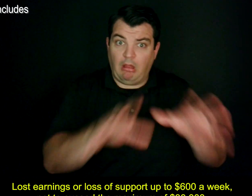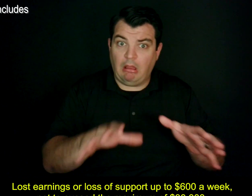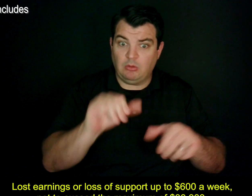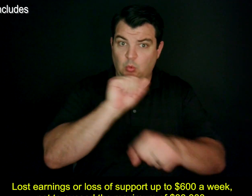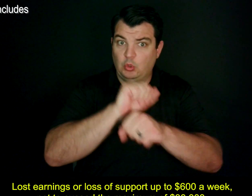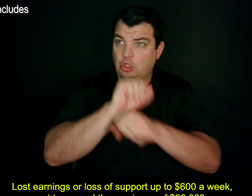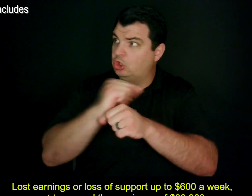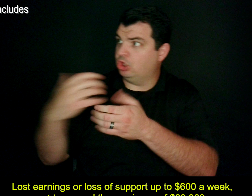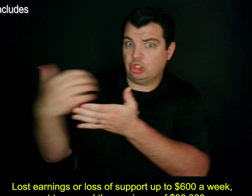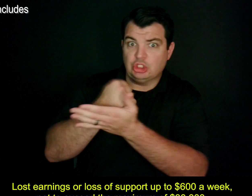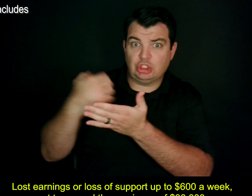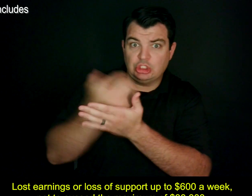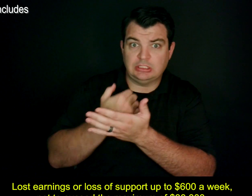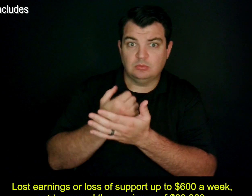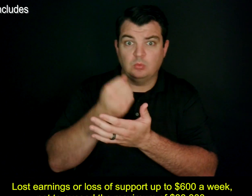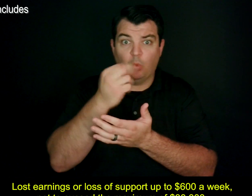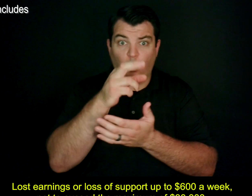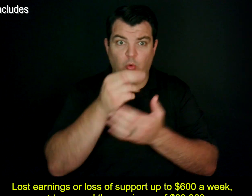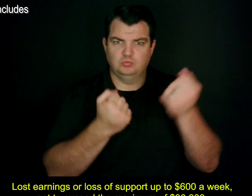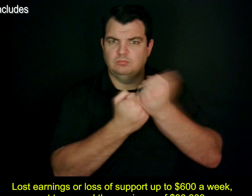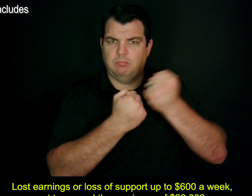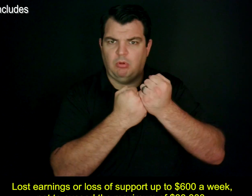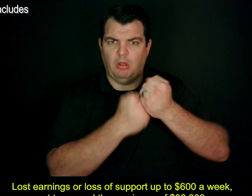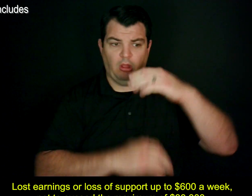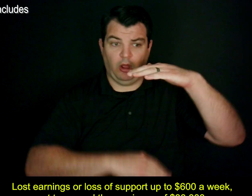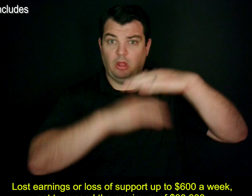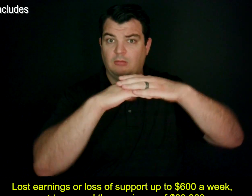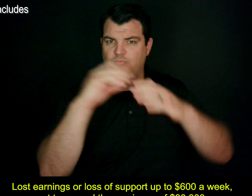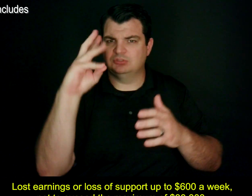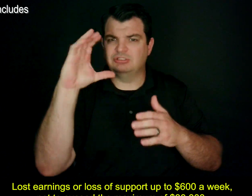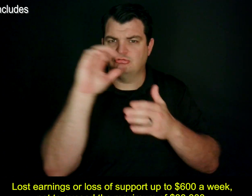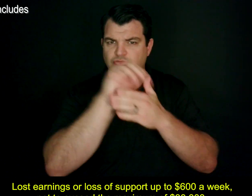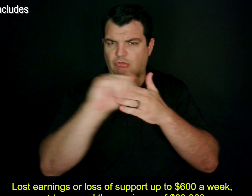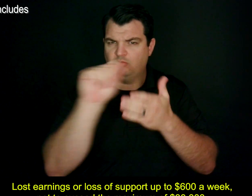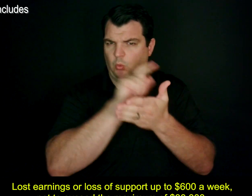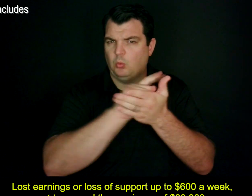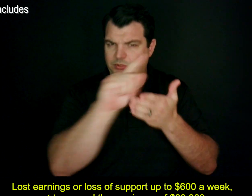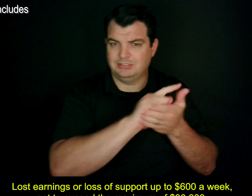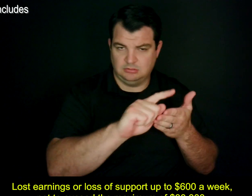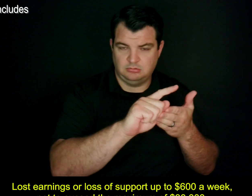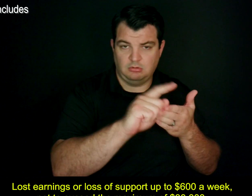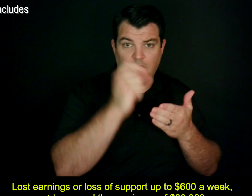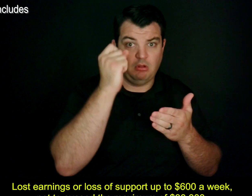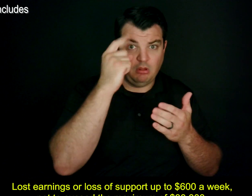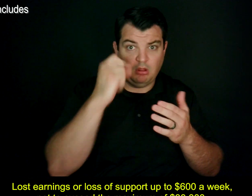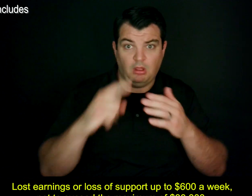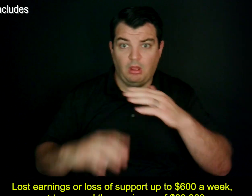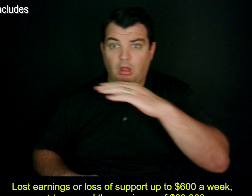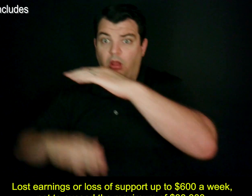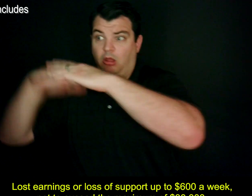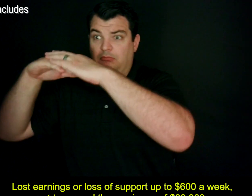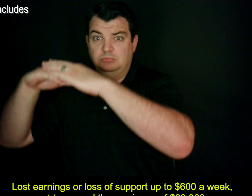Lost earnings or loss of support up to $600 a week, not to exceed the maximum of $30,000.